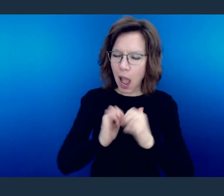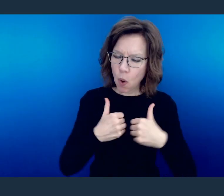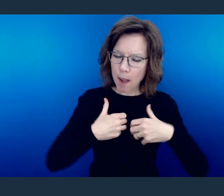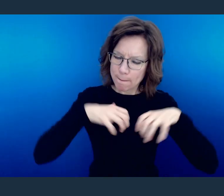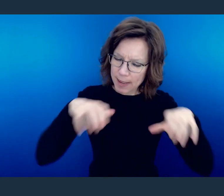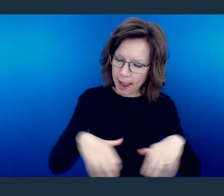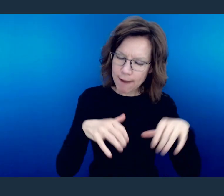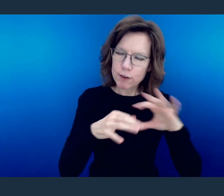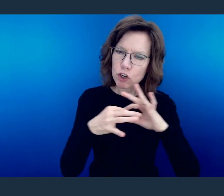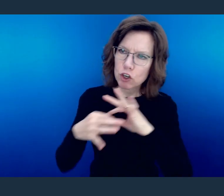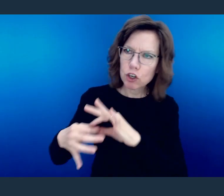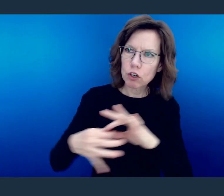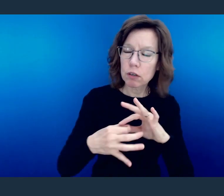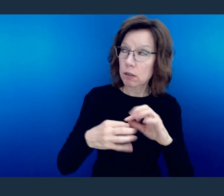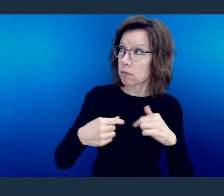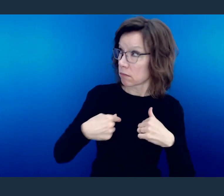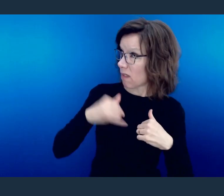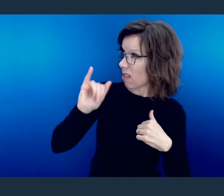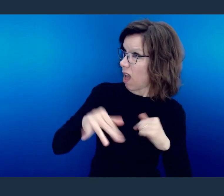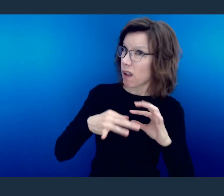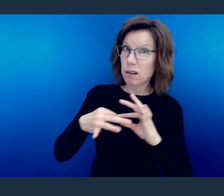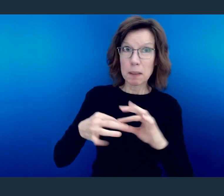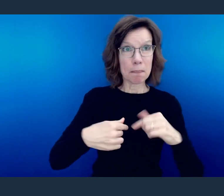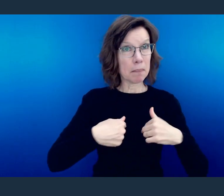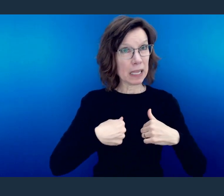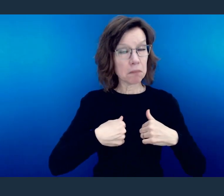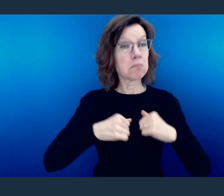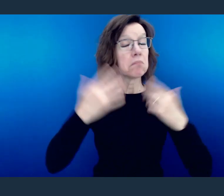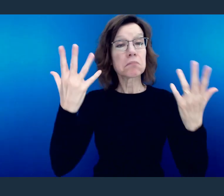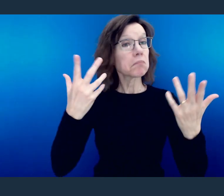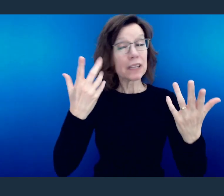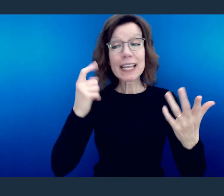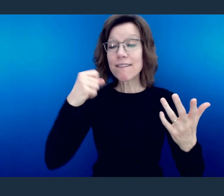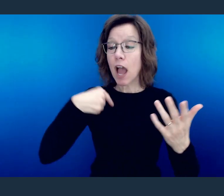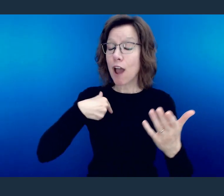And the way to know in your functioning is when you walk in the room, are people pleased